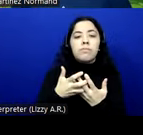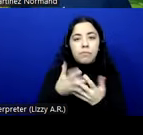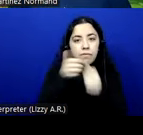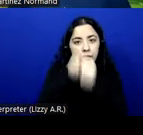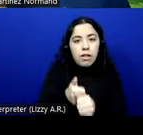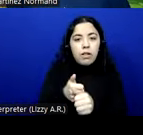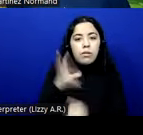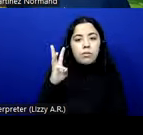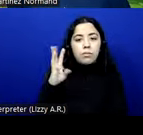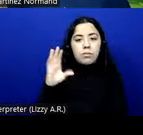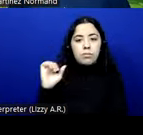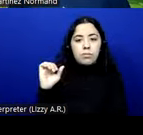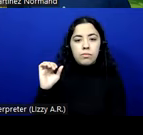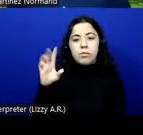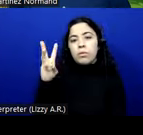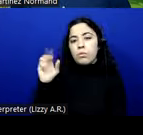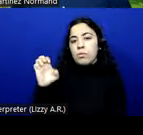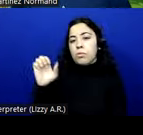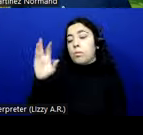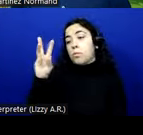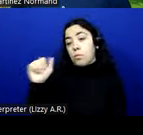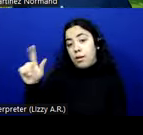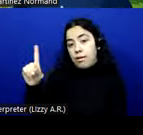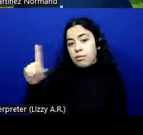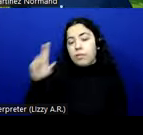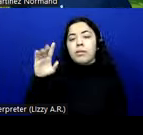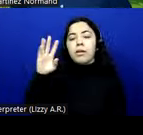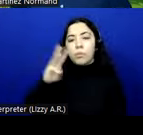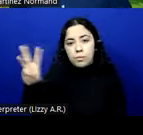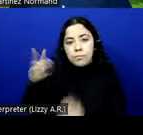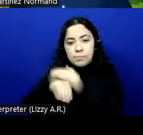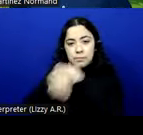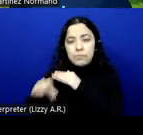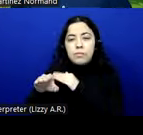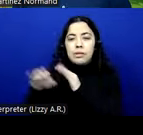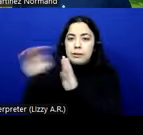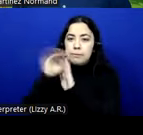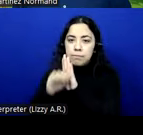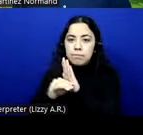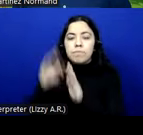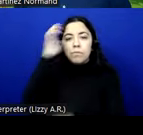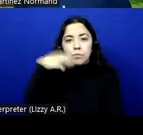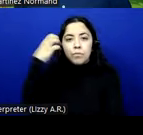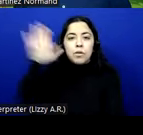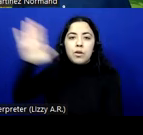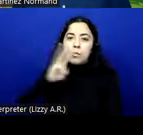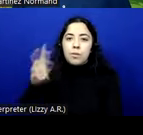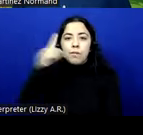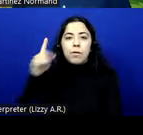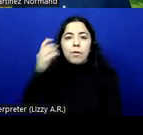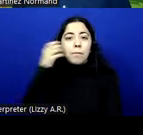the European legislation for websites on mobile applications of the public sector. And this is